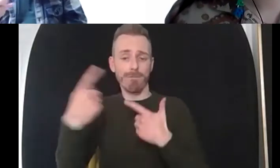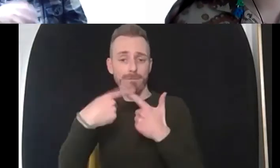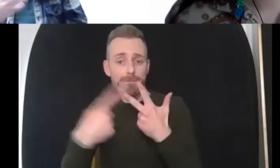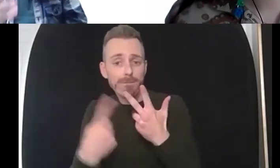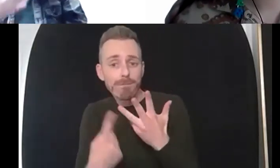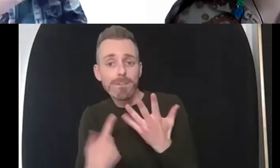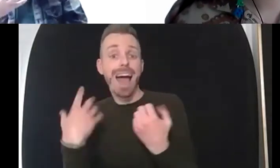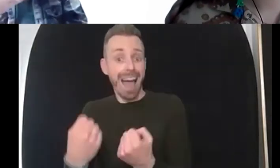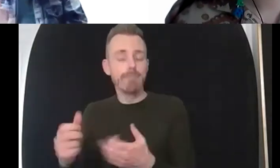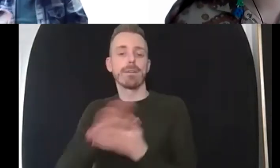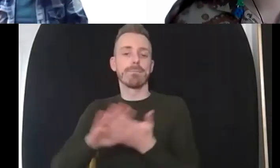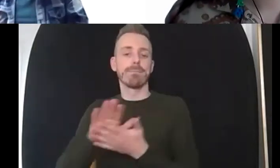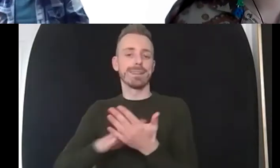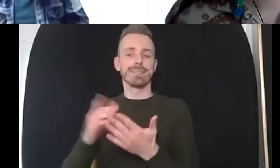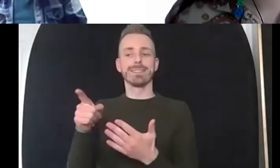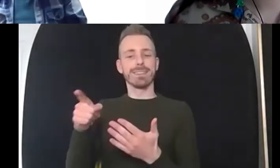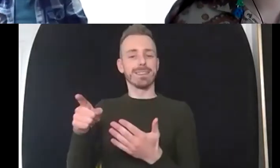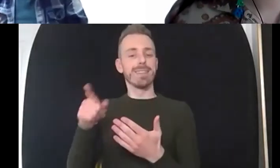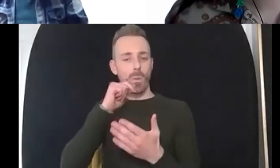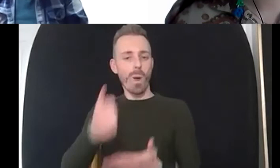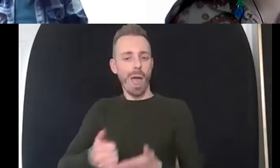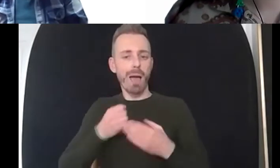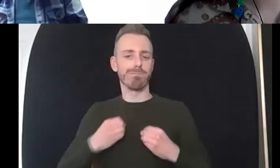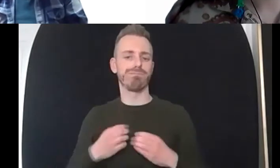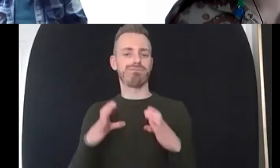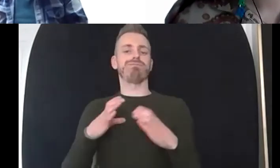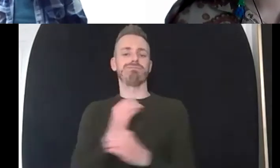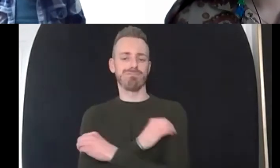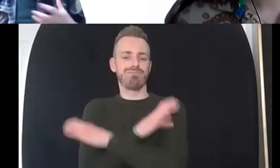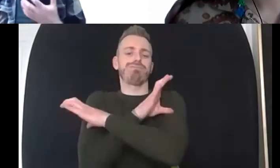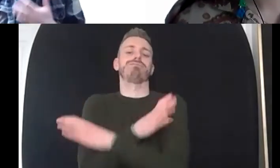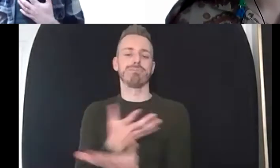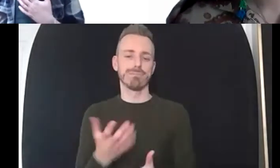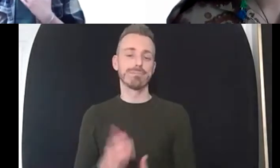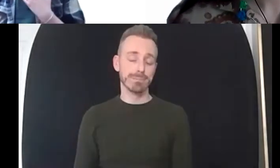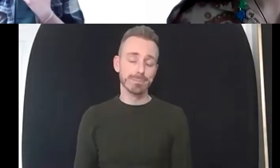somebody else connecting in with with others as well so that would be around the resilience and